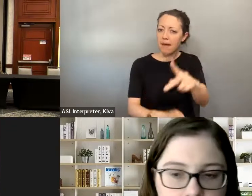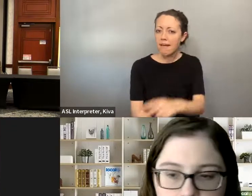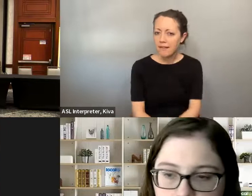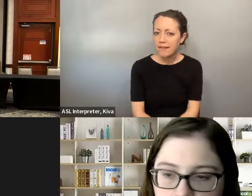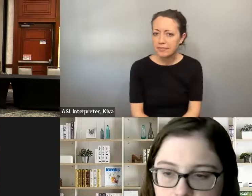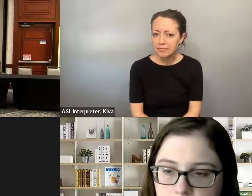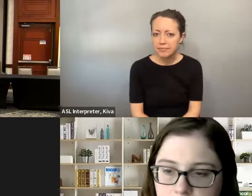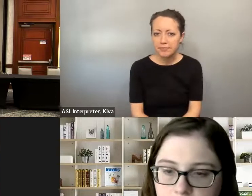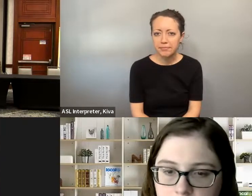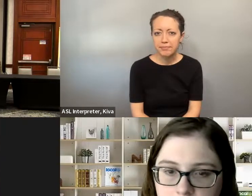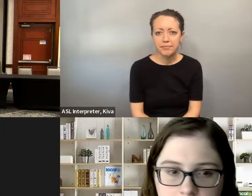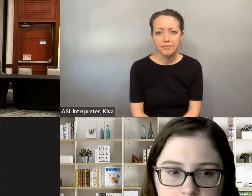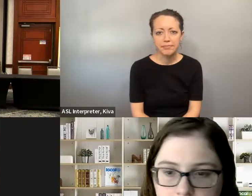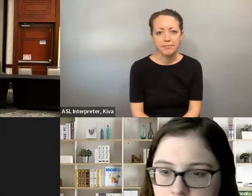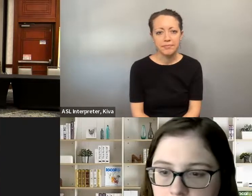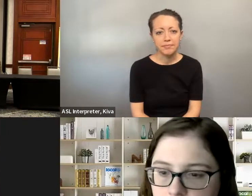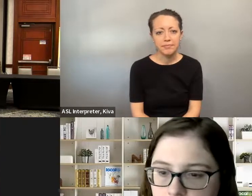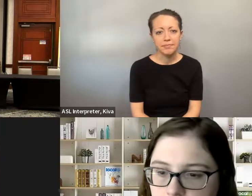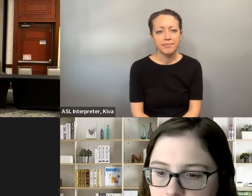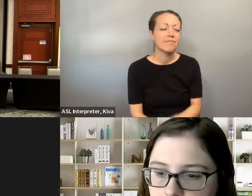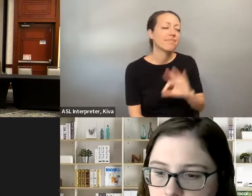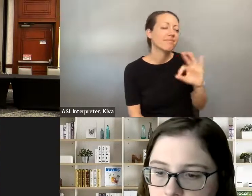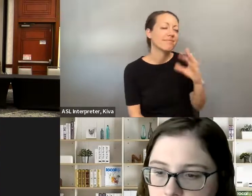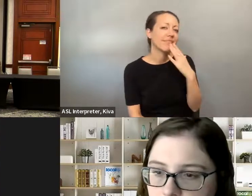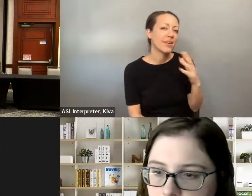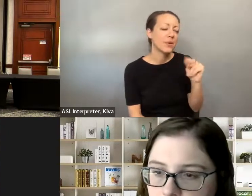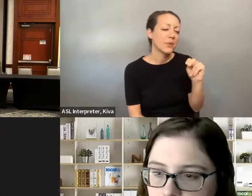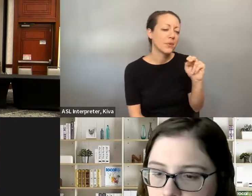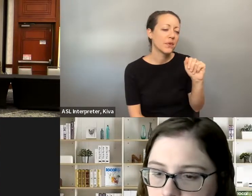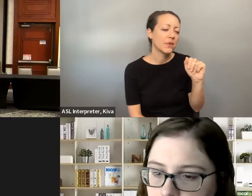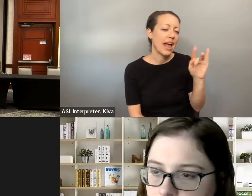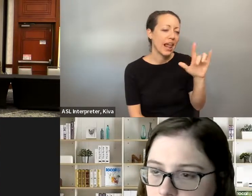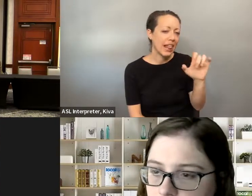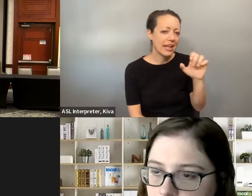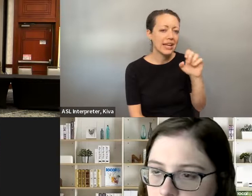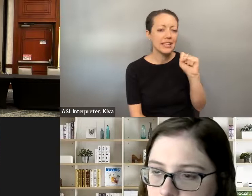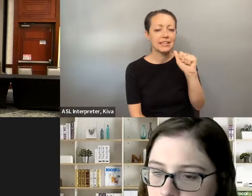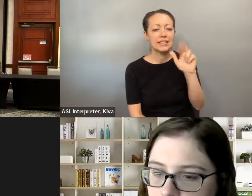That's part of your interview process. Thank you. there. So harnessing those natural skills and using those I think is really important.